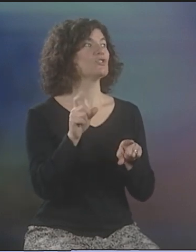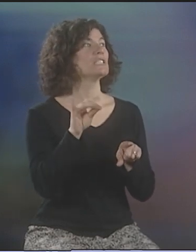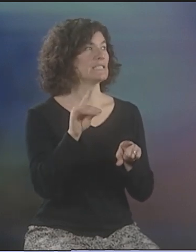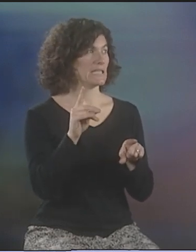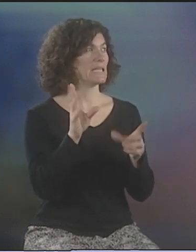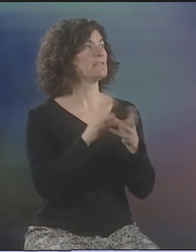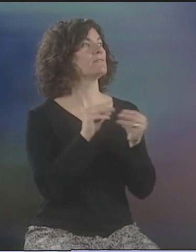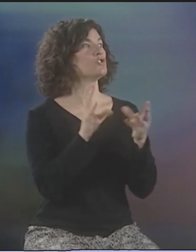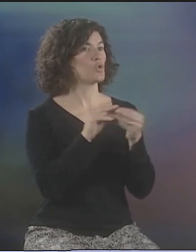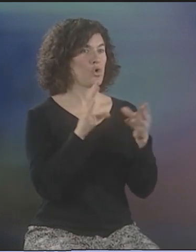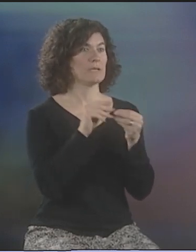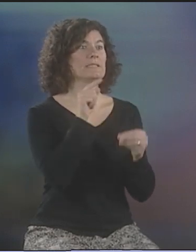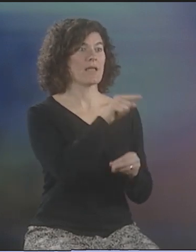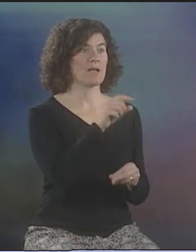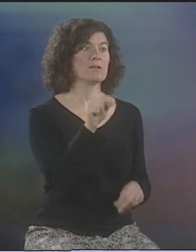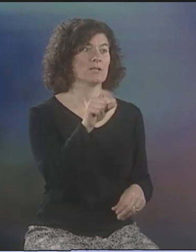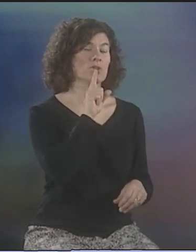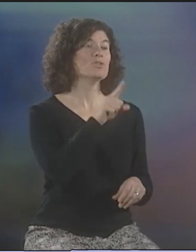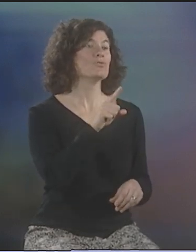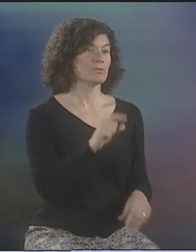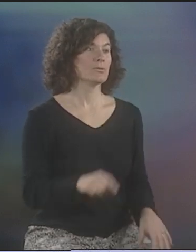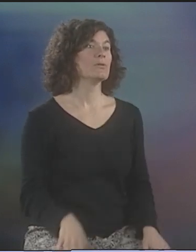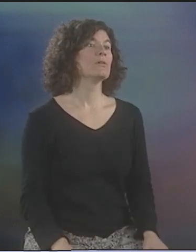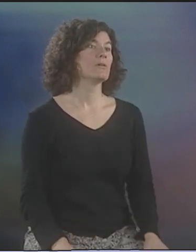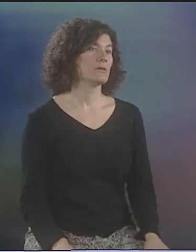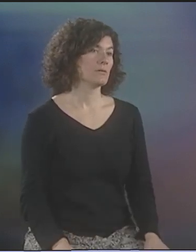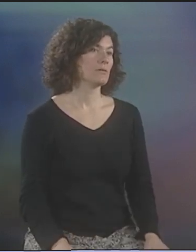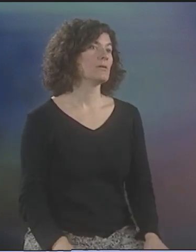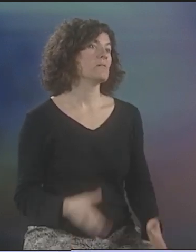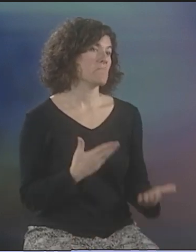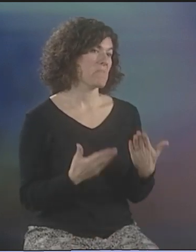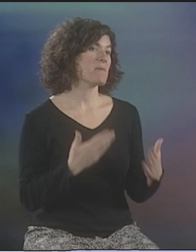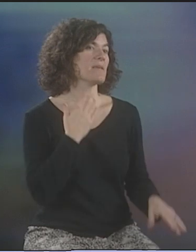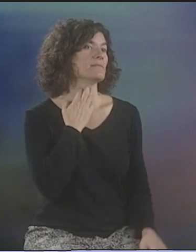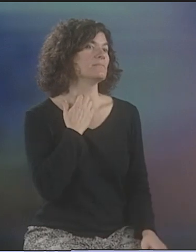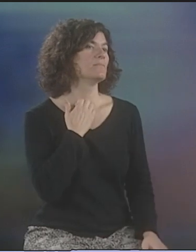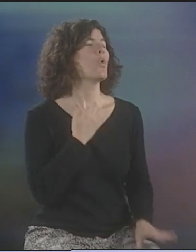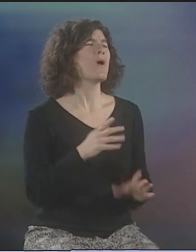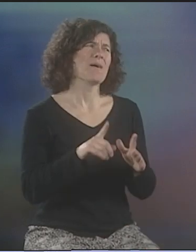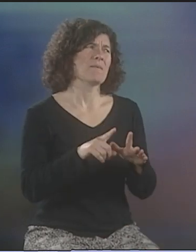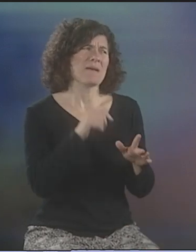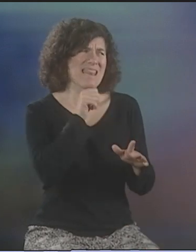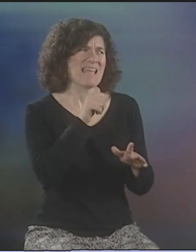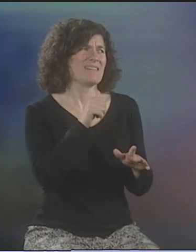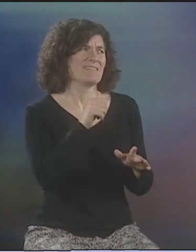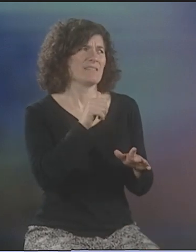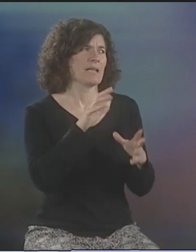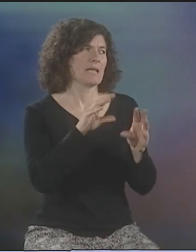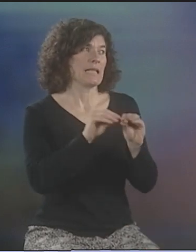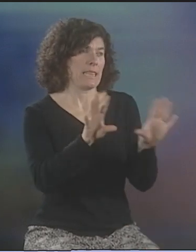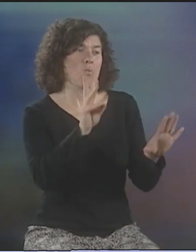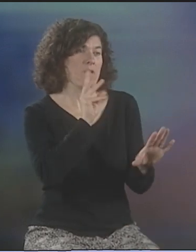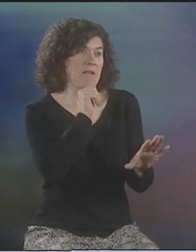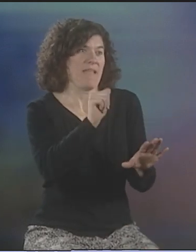AND DEBBIE PERFORMED-- YEAH, SHE DID. SHE WAS DOING STORYTELLING THERE, THAT'S TRUE, THAT YEAR, SO, MAYBE THAT WAS IT.